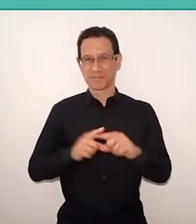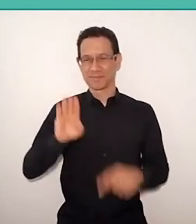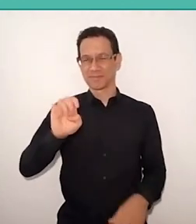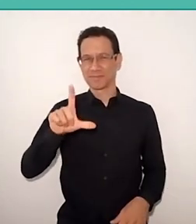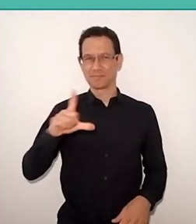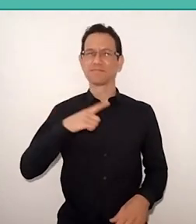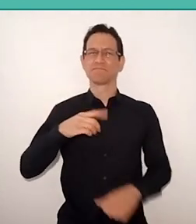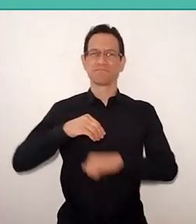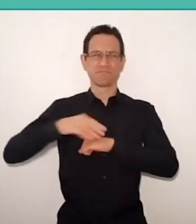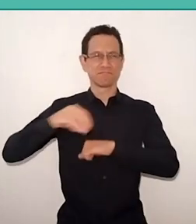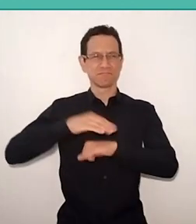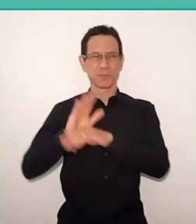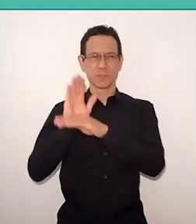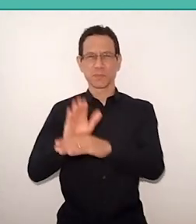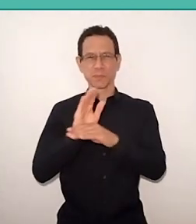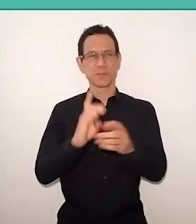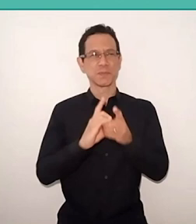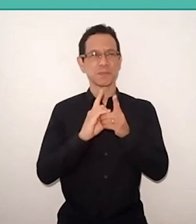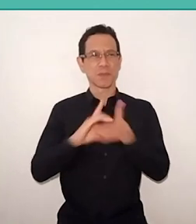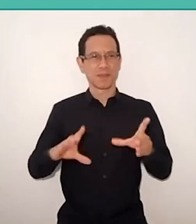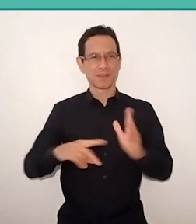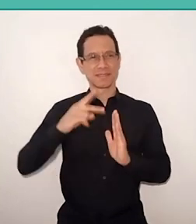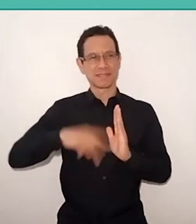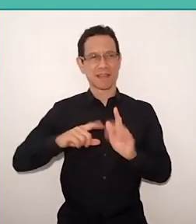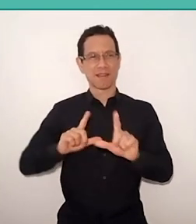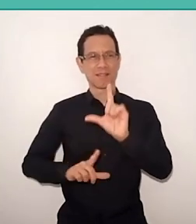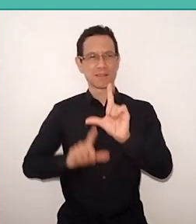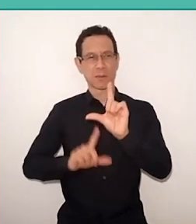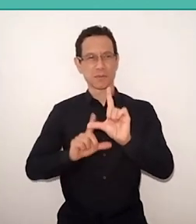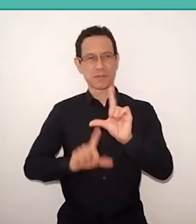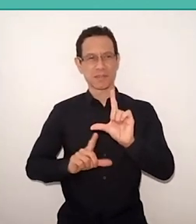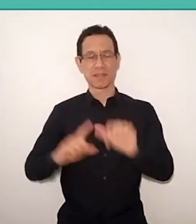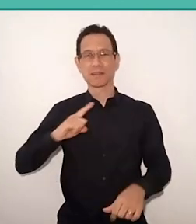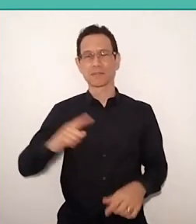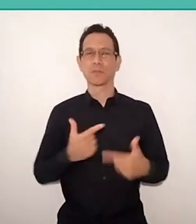in the democratization of literature. we are lucky to have her as a counselor